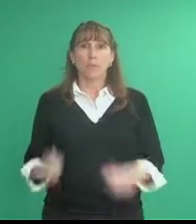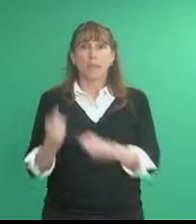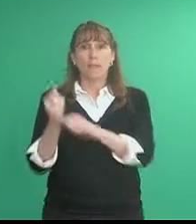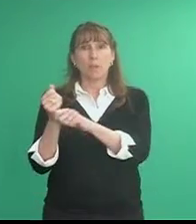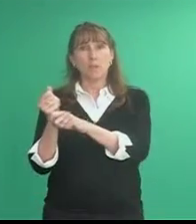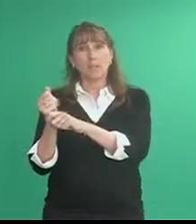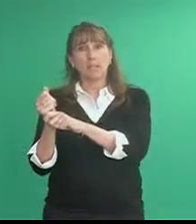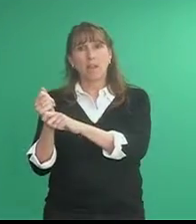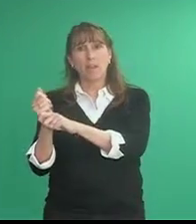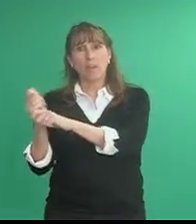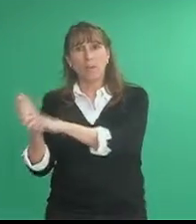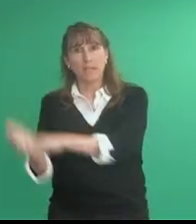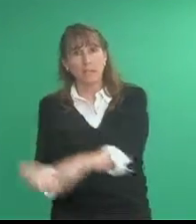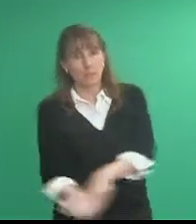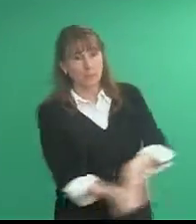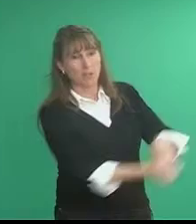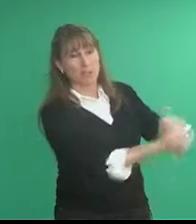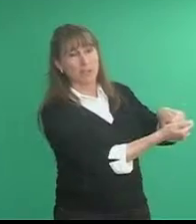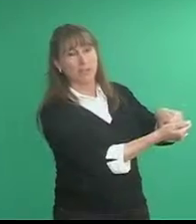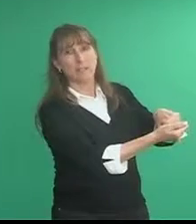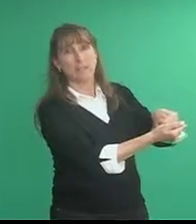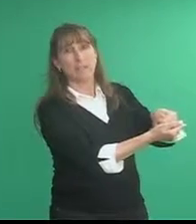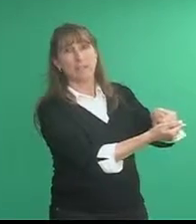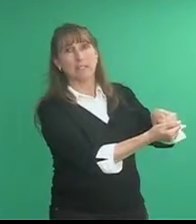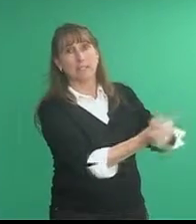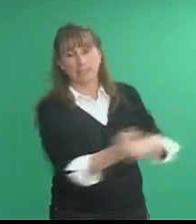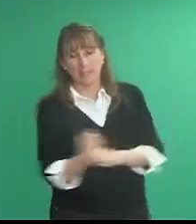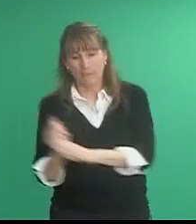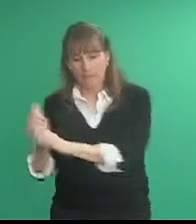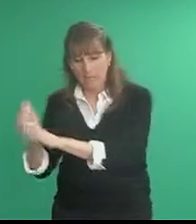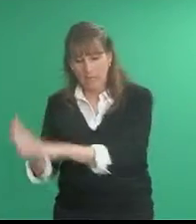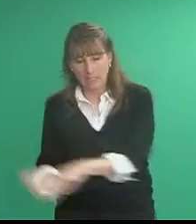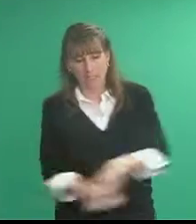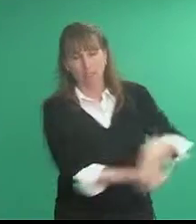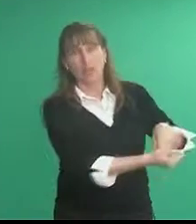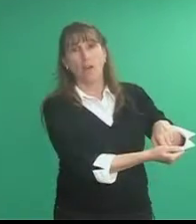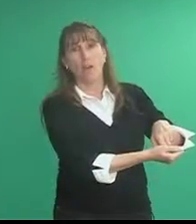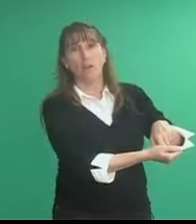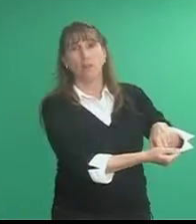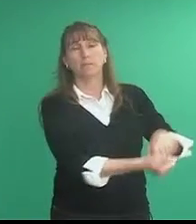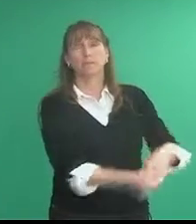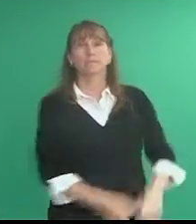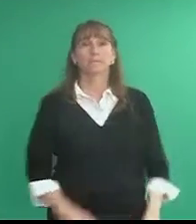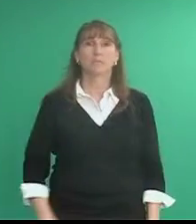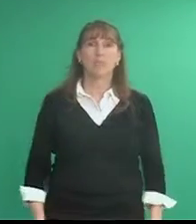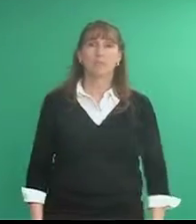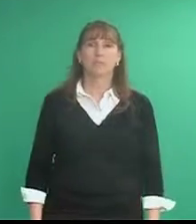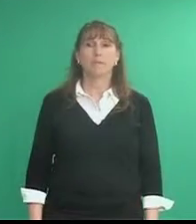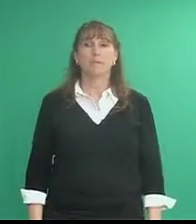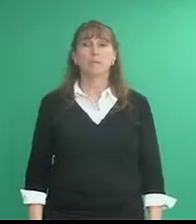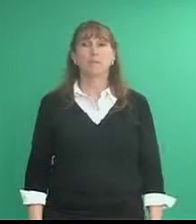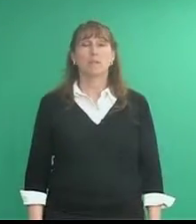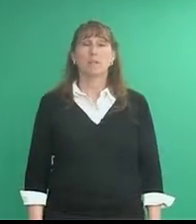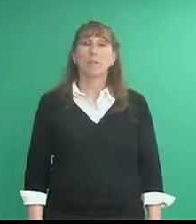it's almost like softball, but now you bring your hands down like this as if you're hitting a golf ball golf